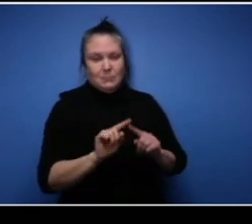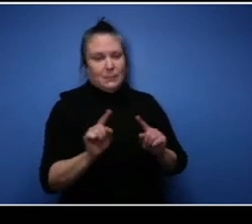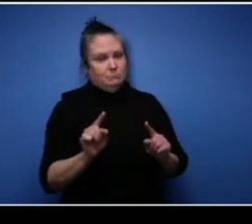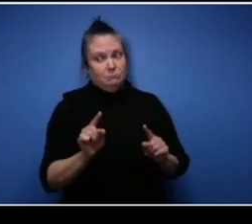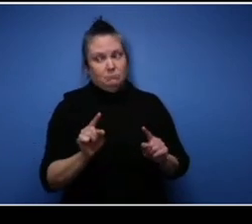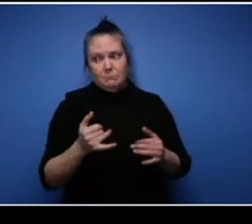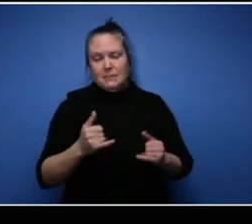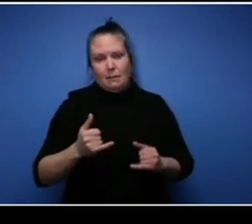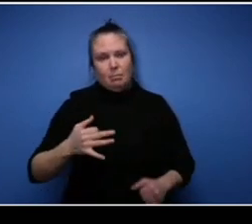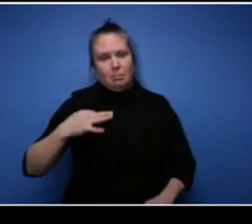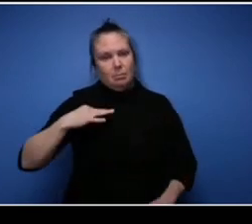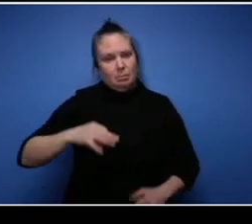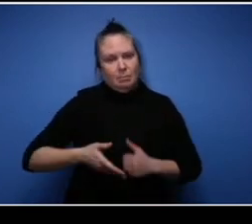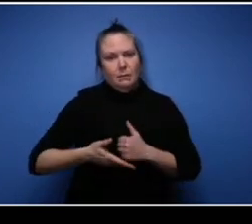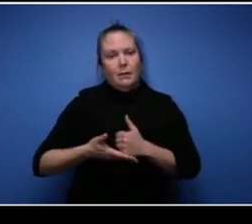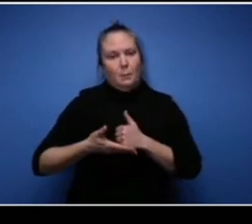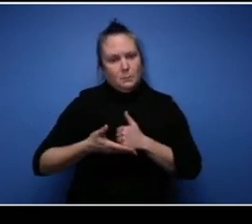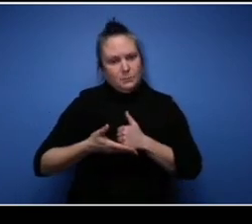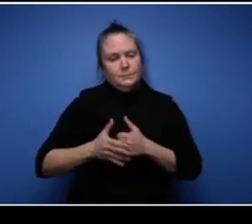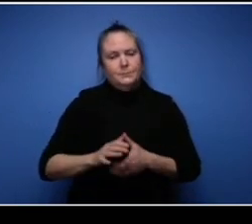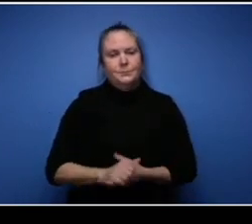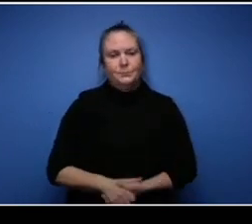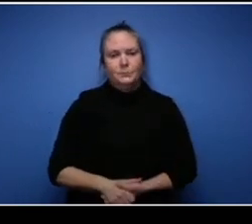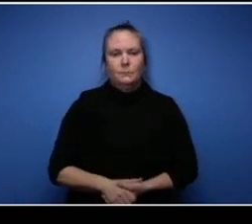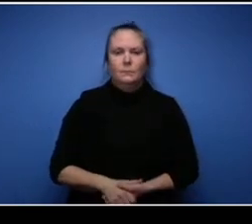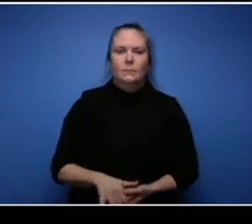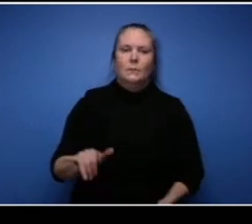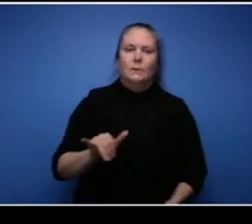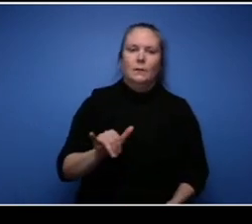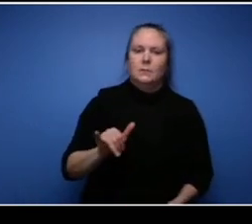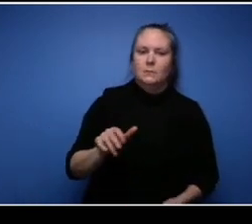I did is I leaned on some of my suppliers, I knew I was just starting but one thing I